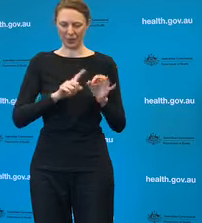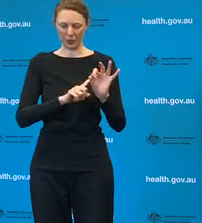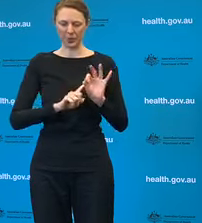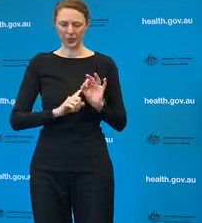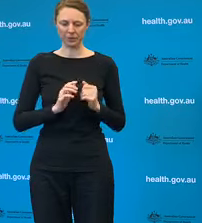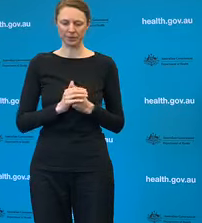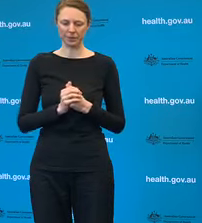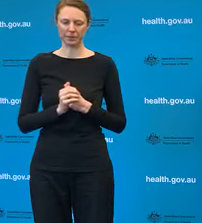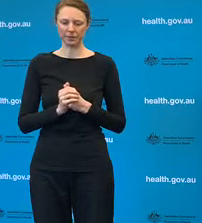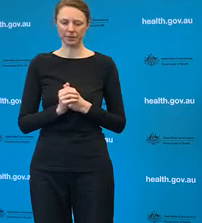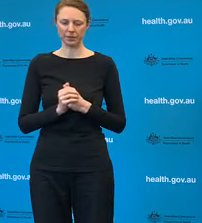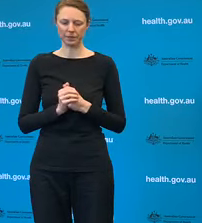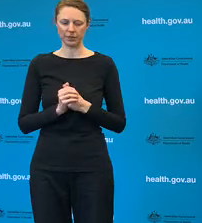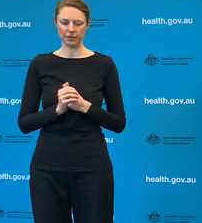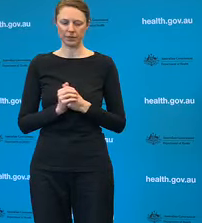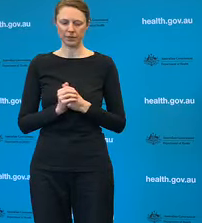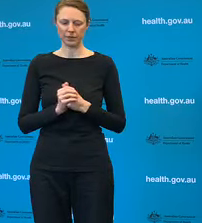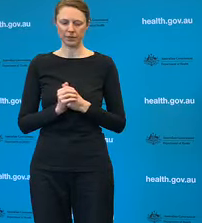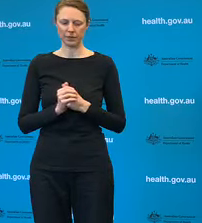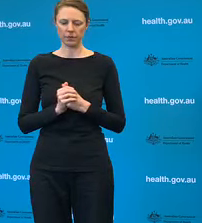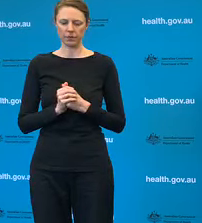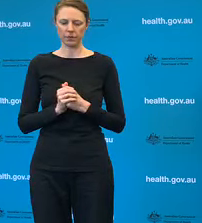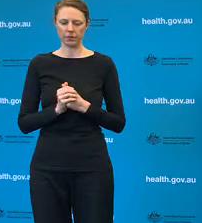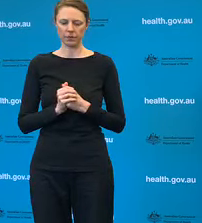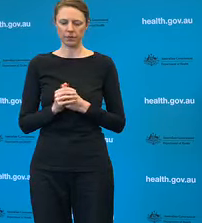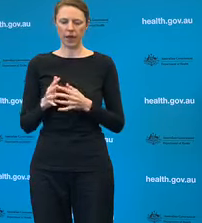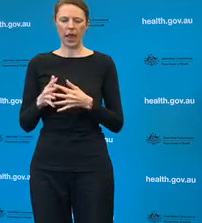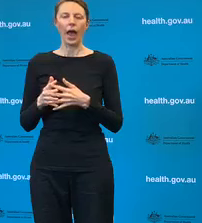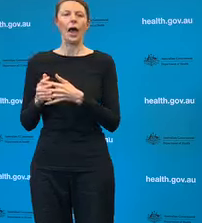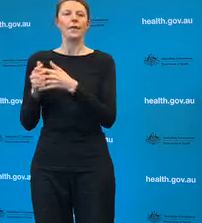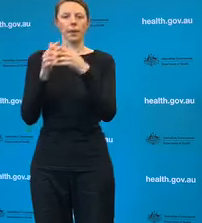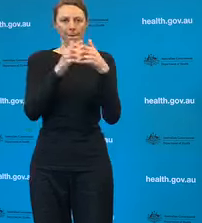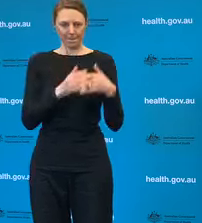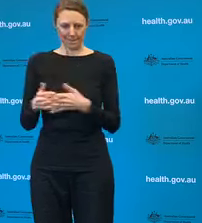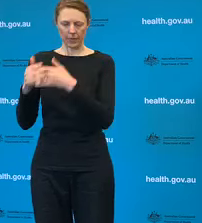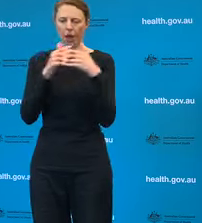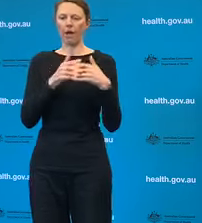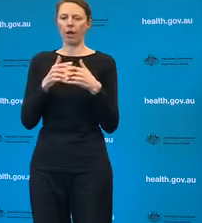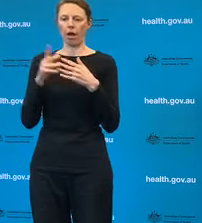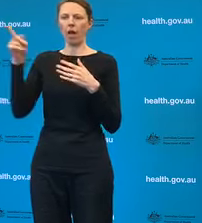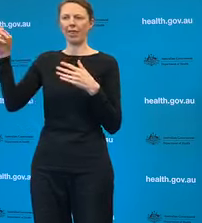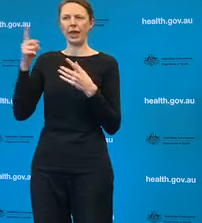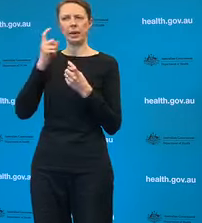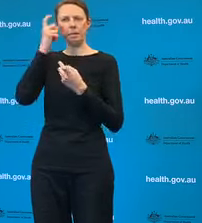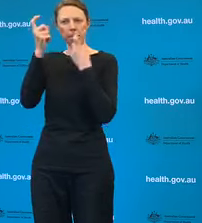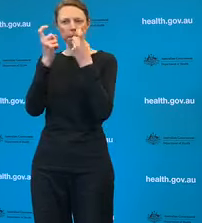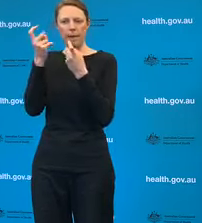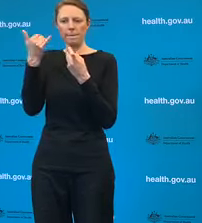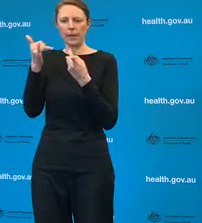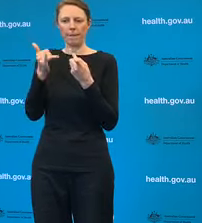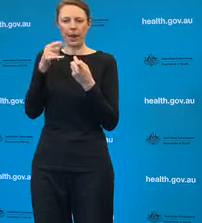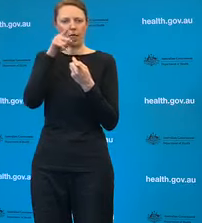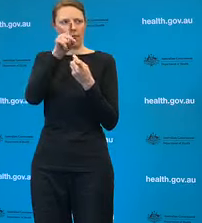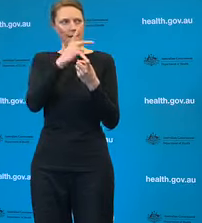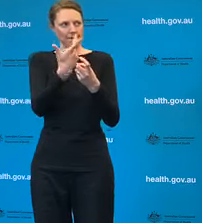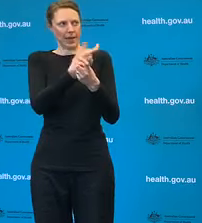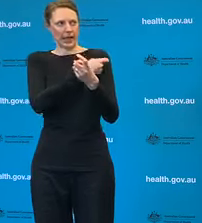that American authorities could look to fast track the approval for the potential AstraZeneca and Oxford vaccine, giving approval for